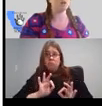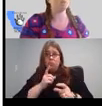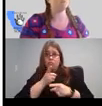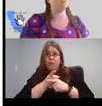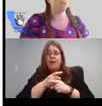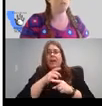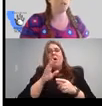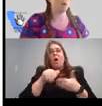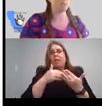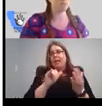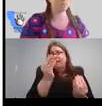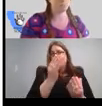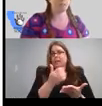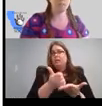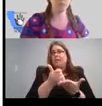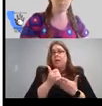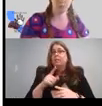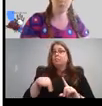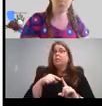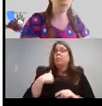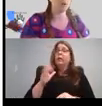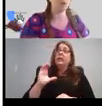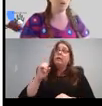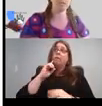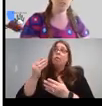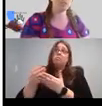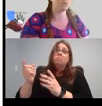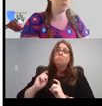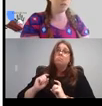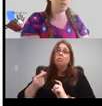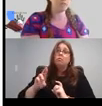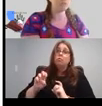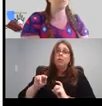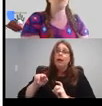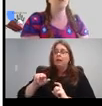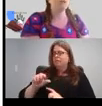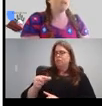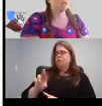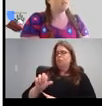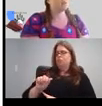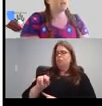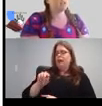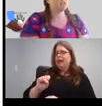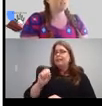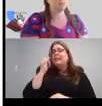to improve our accommodations for you guys in the future. And